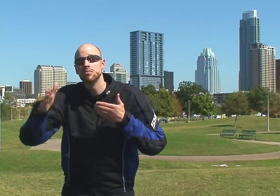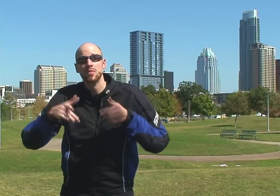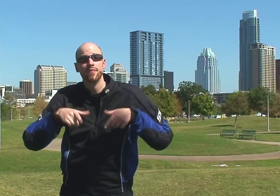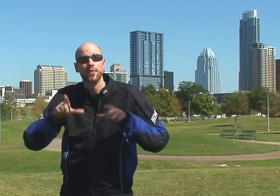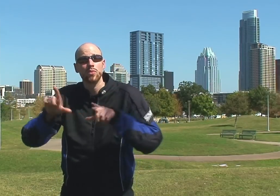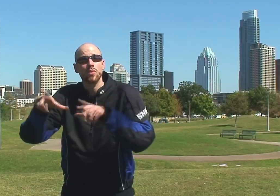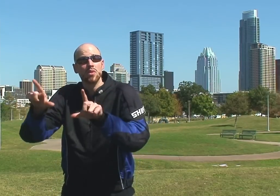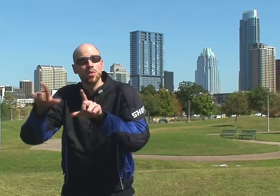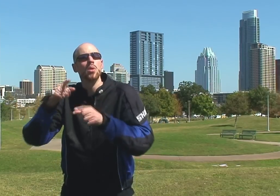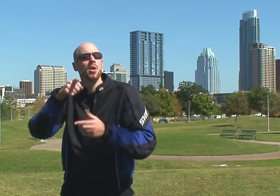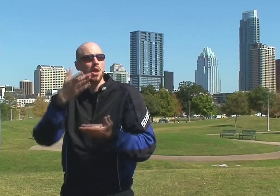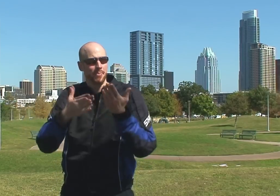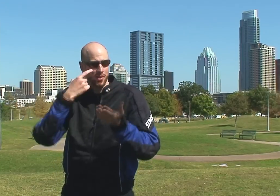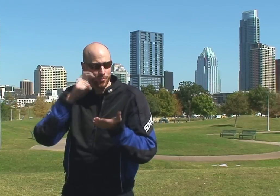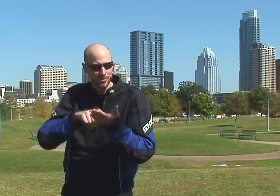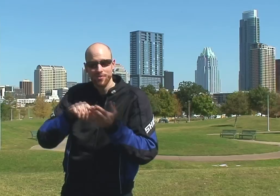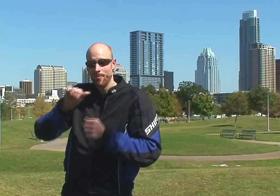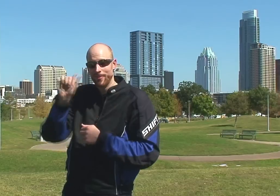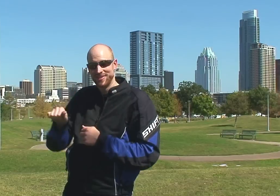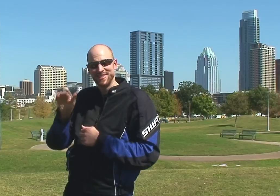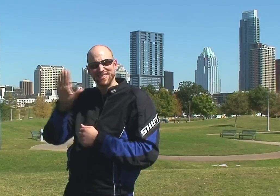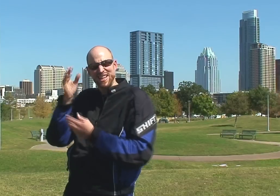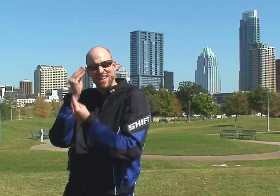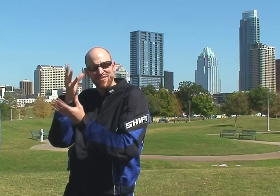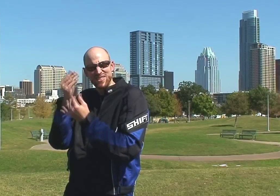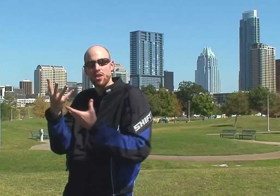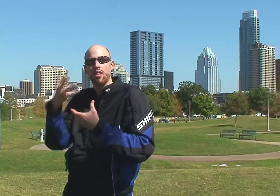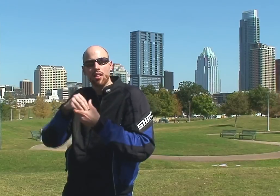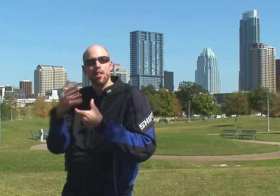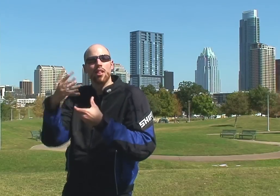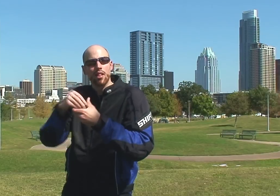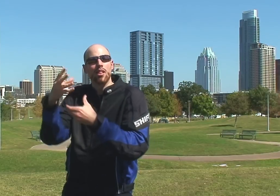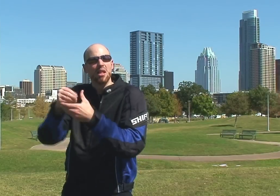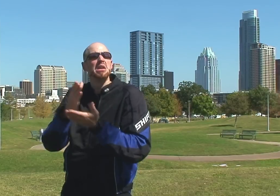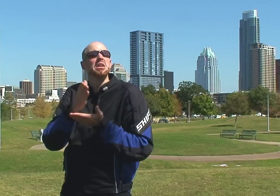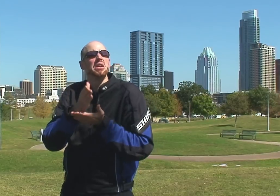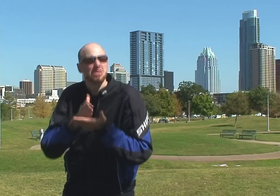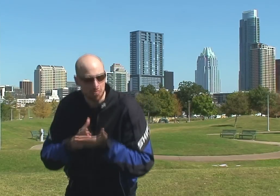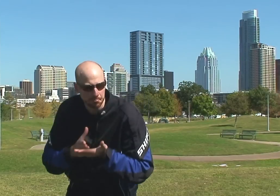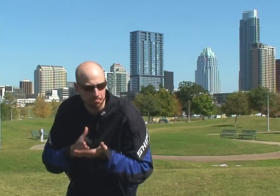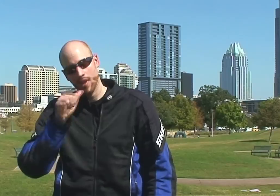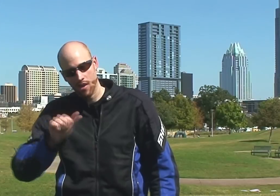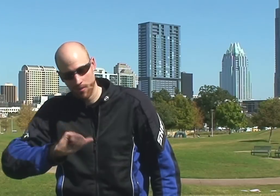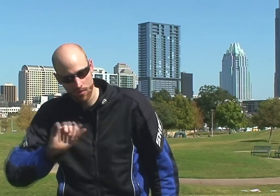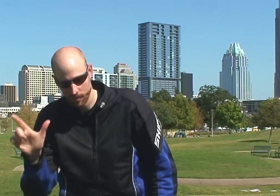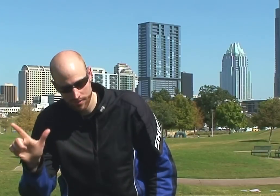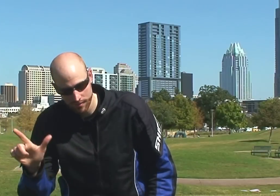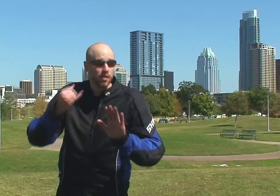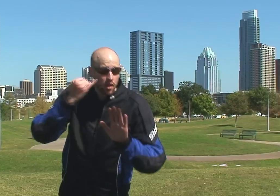In fact, you may notice me incorporating information about Austin into future vlogs - some, not all, of them.